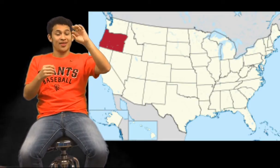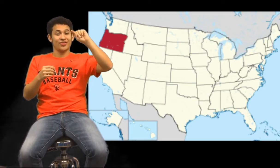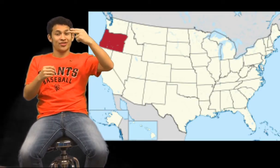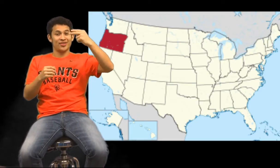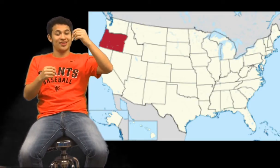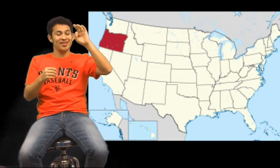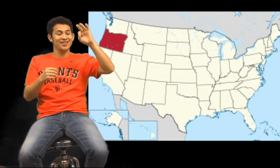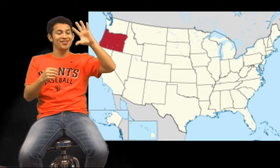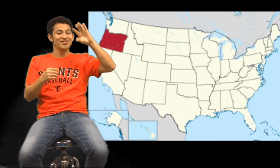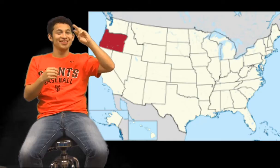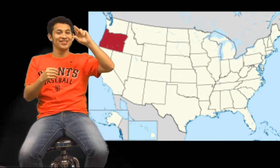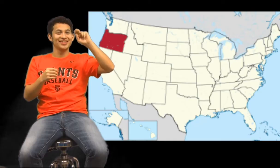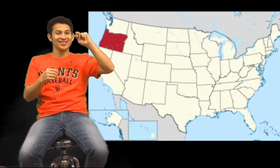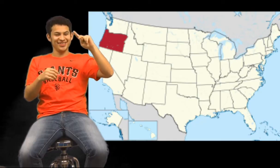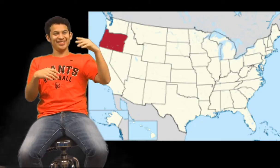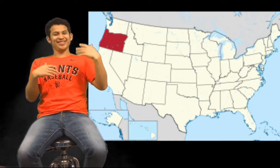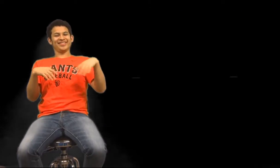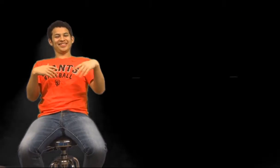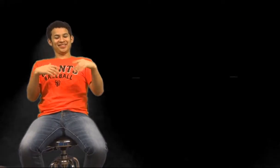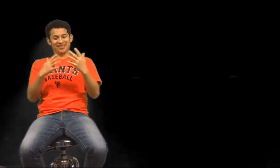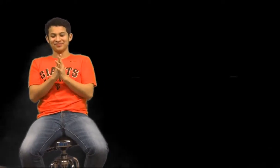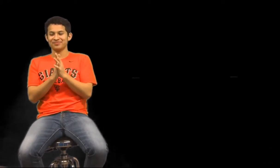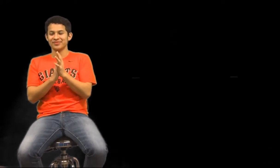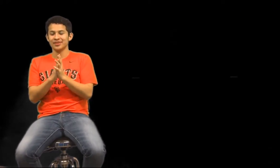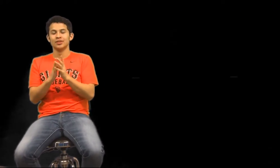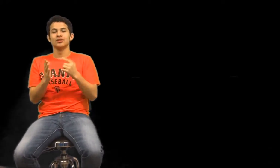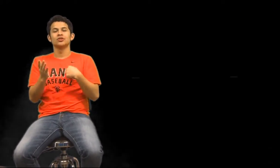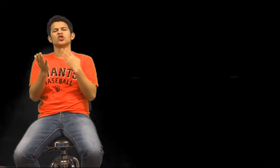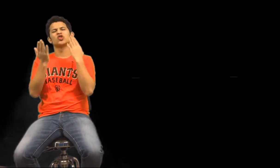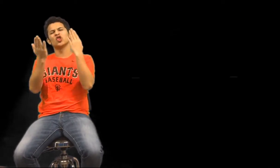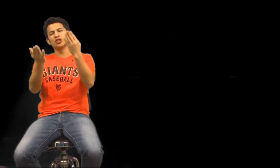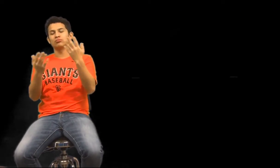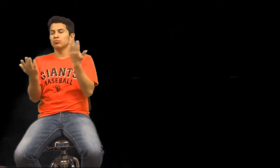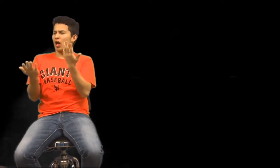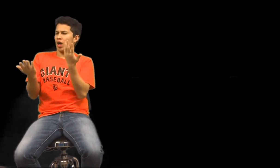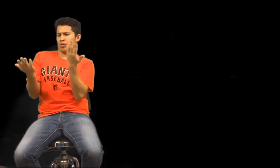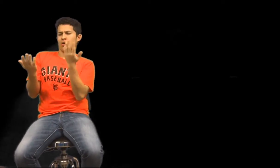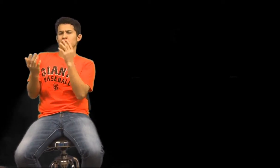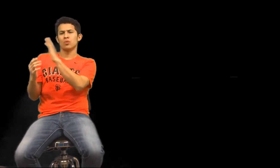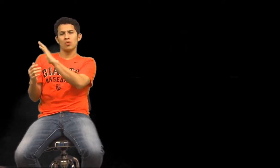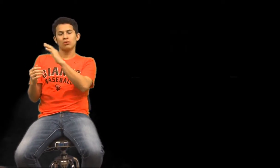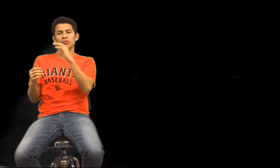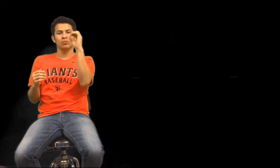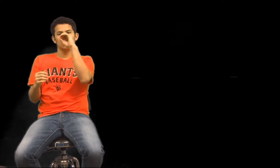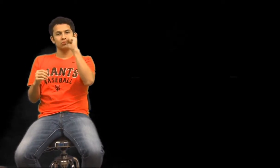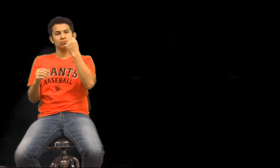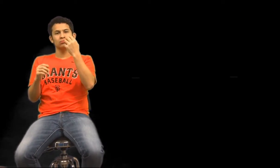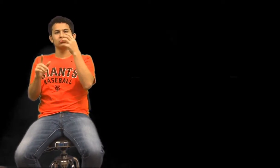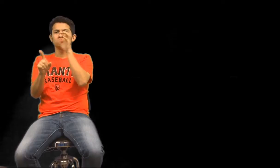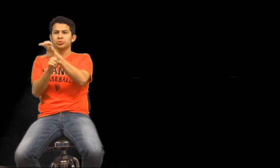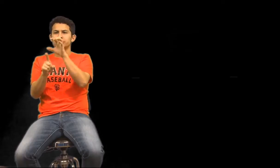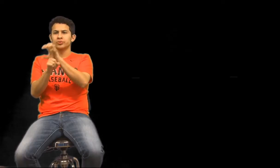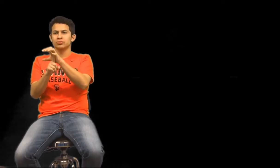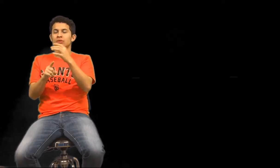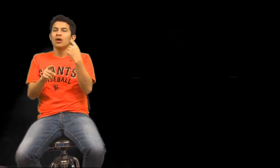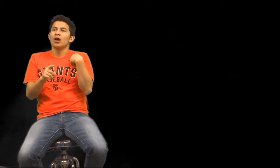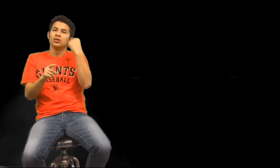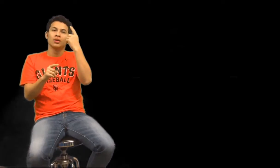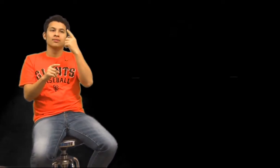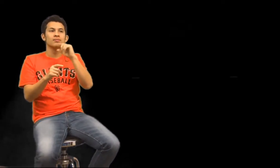Oregon is ranked 9th biggest state. I would like to suggest some of Oregon's popular spots.